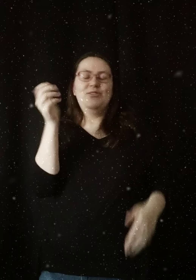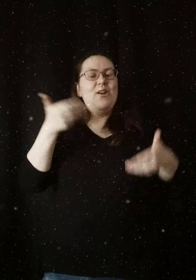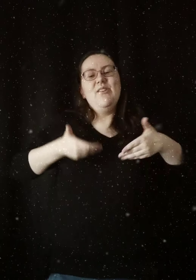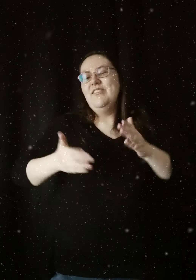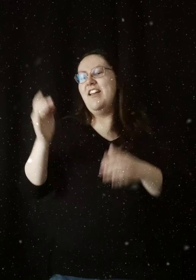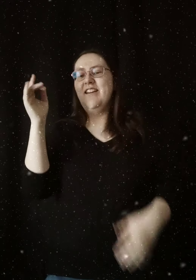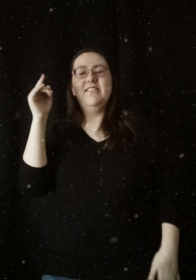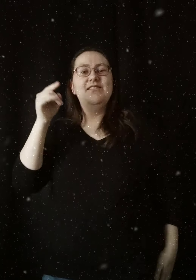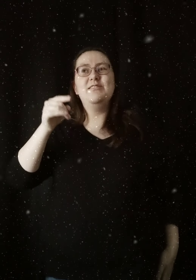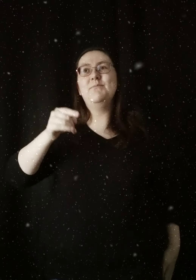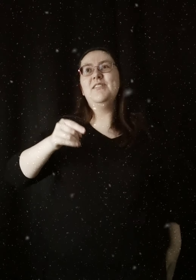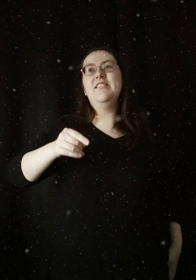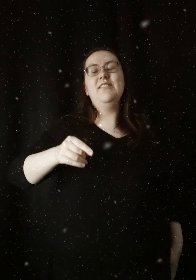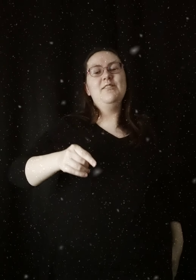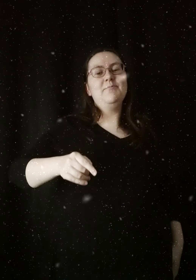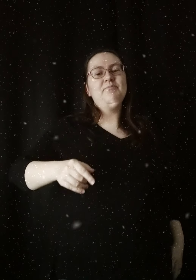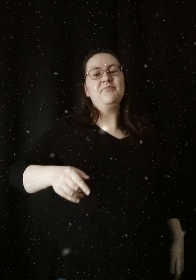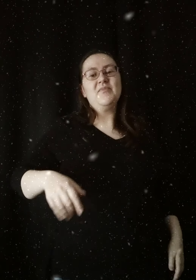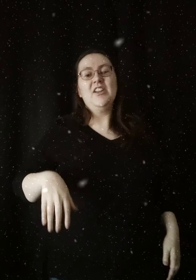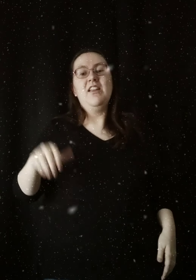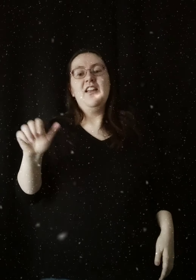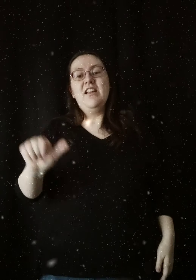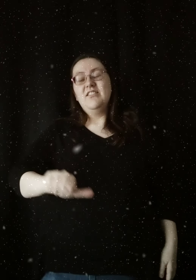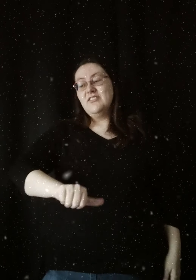Don't let this be